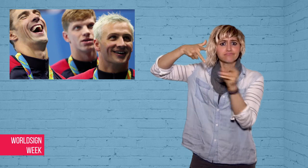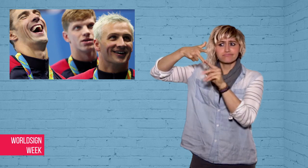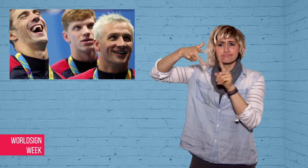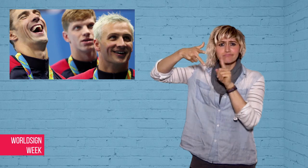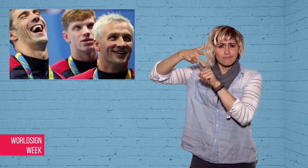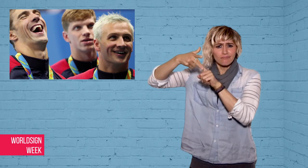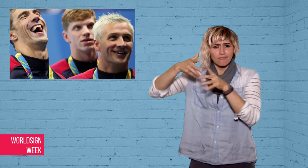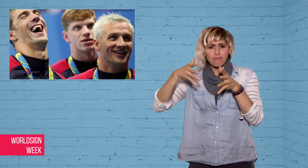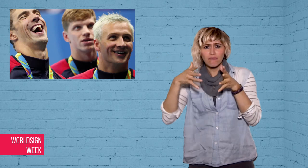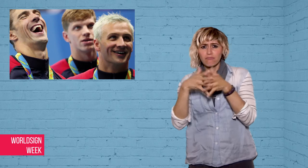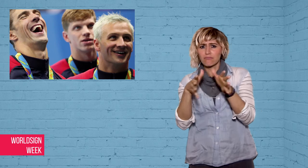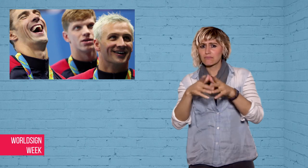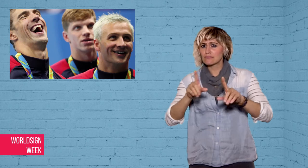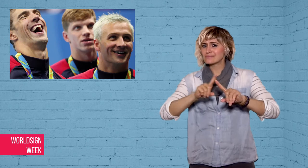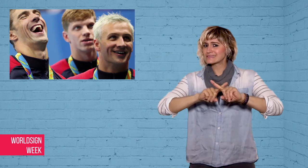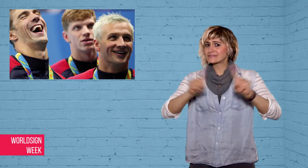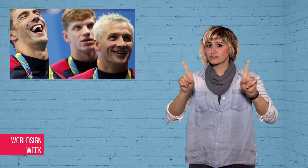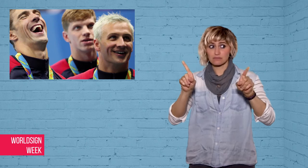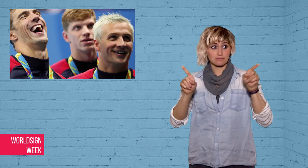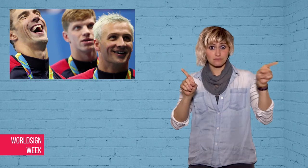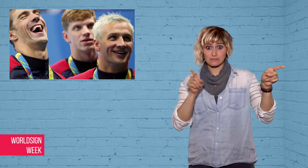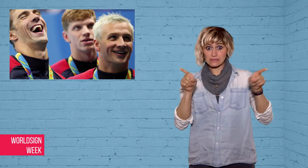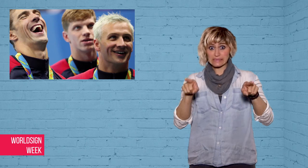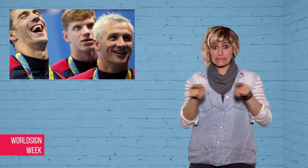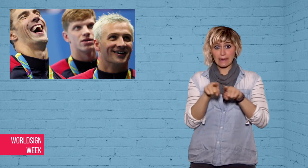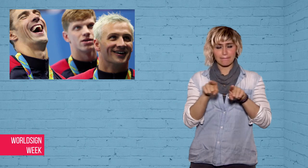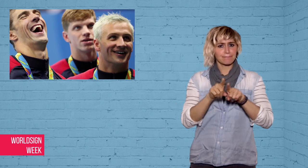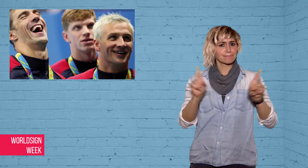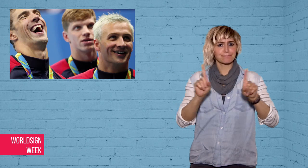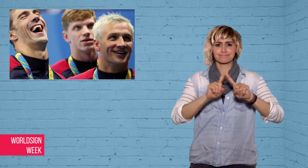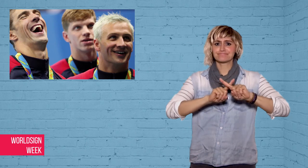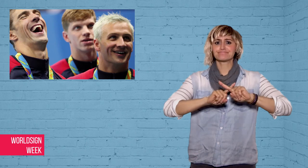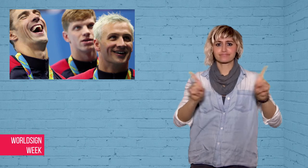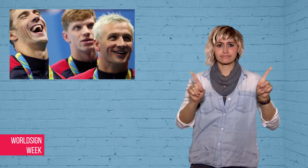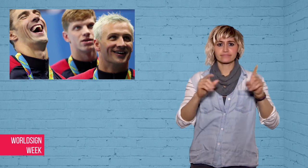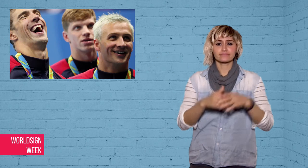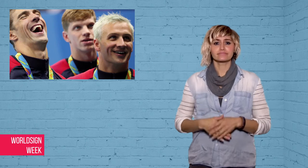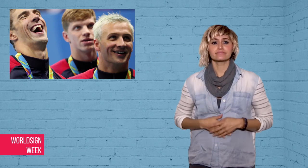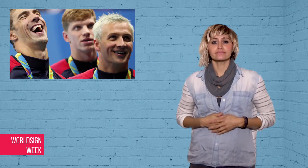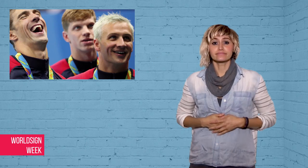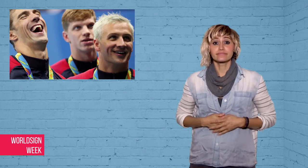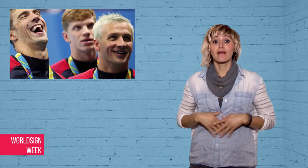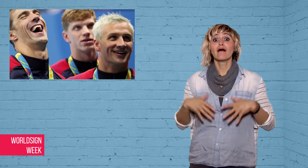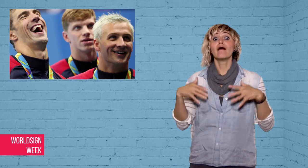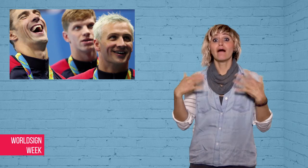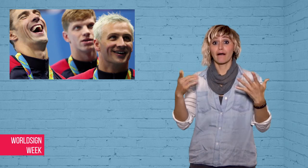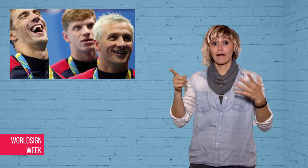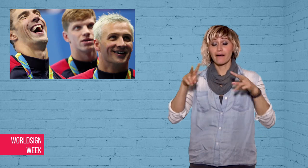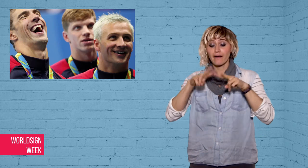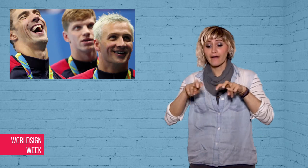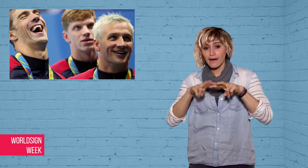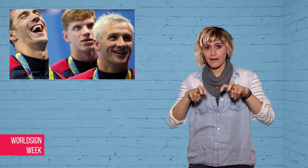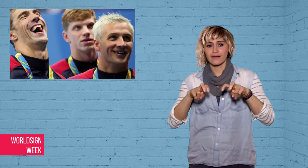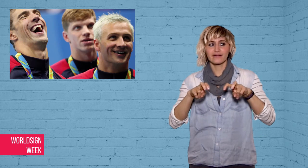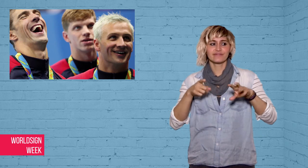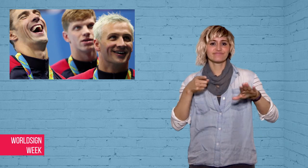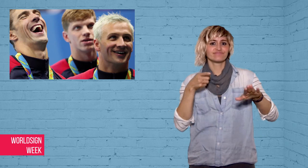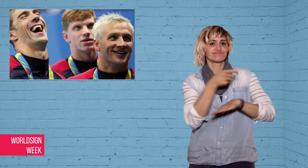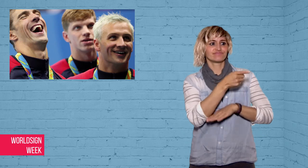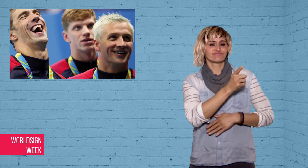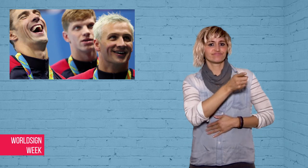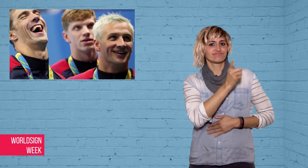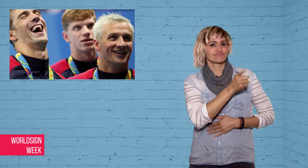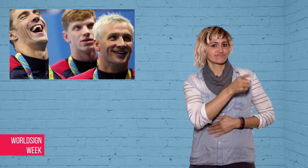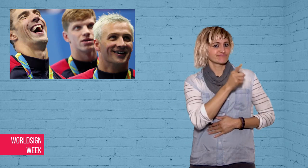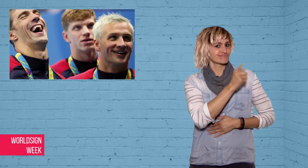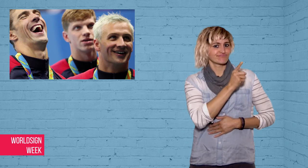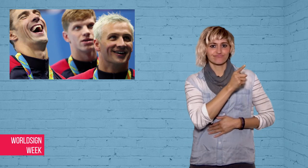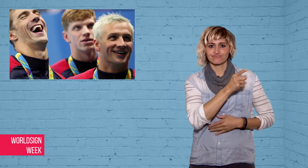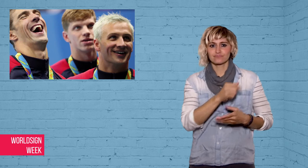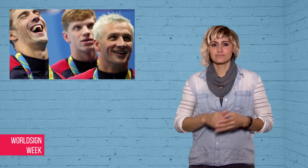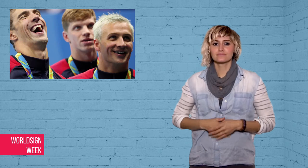surveillance video showed a whole different story.